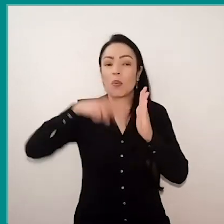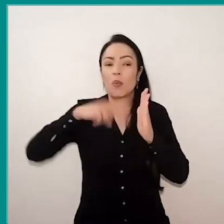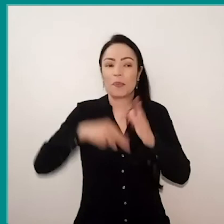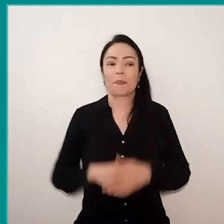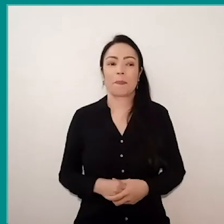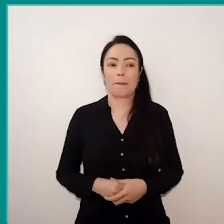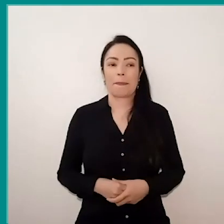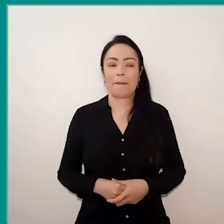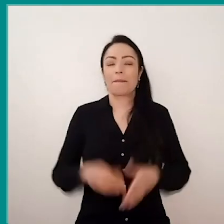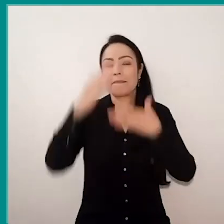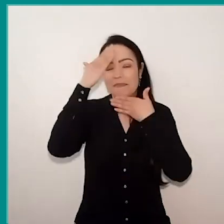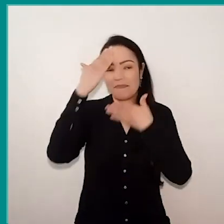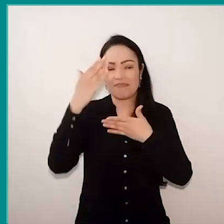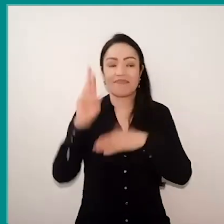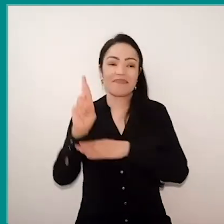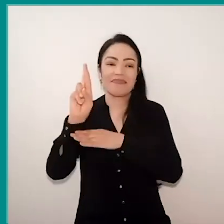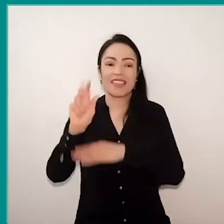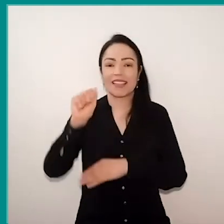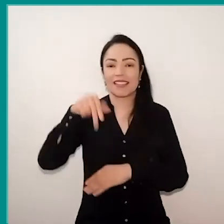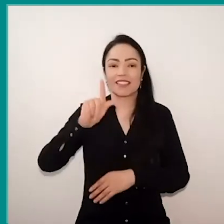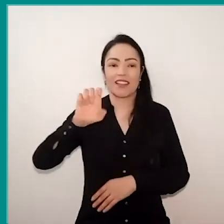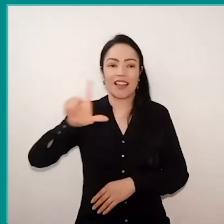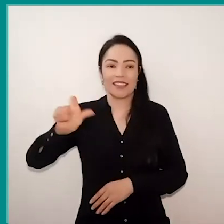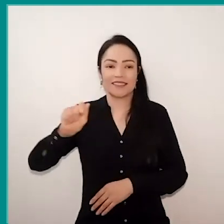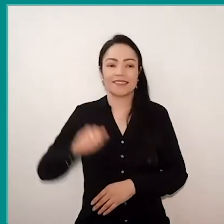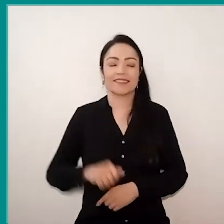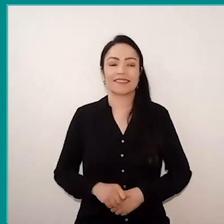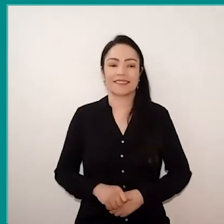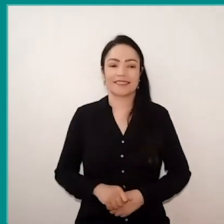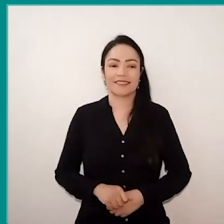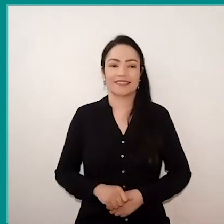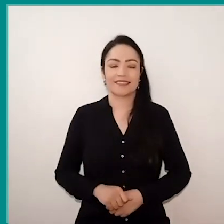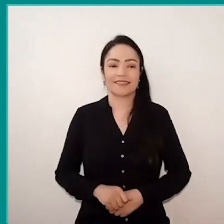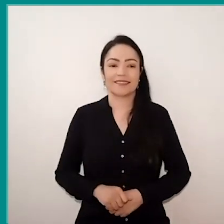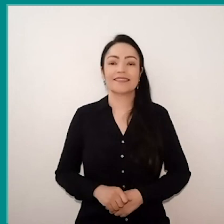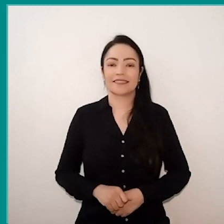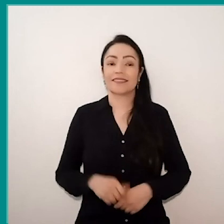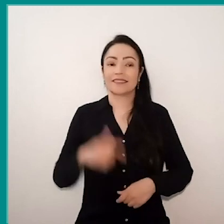Thank Angela's mediation, and reiterate the need